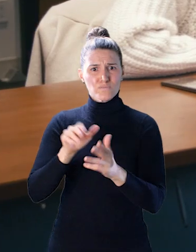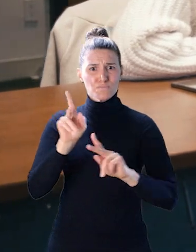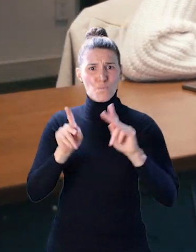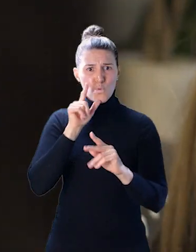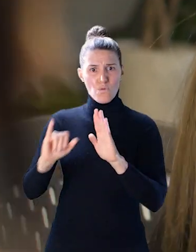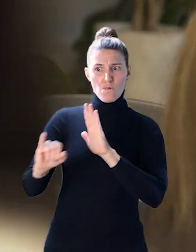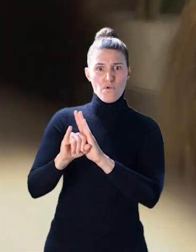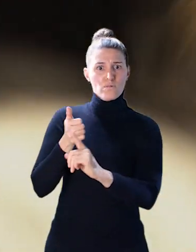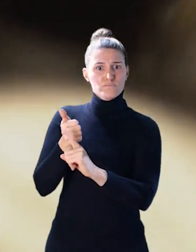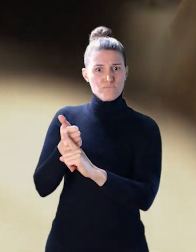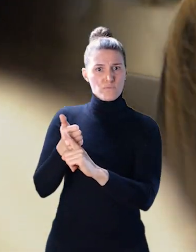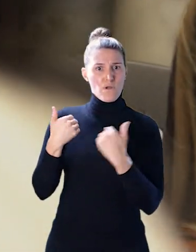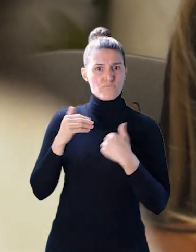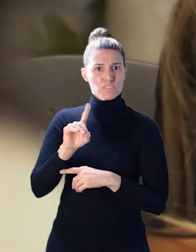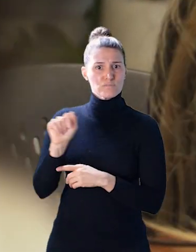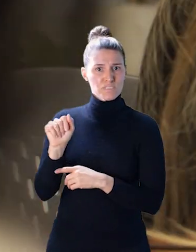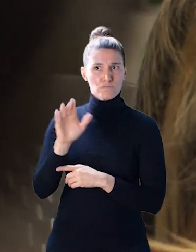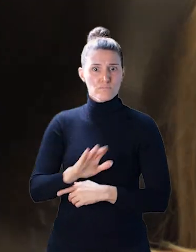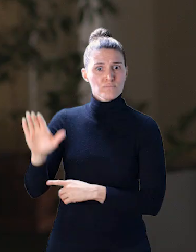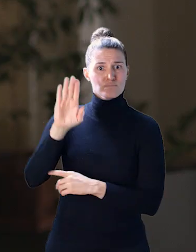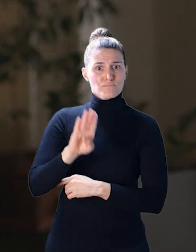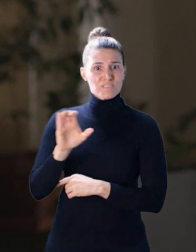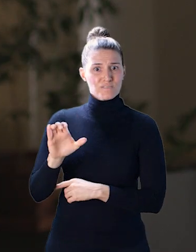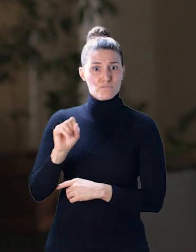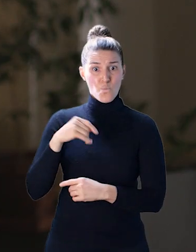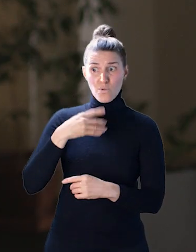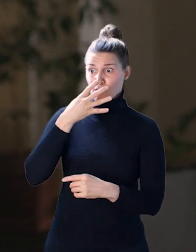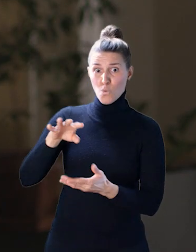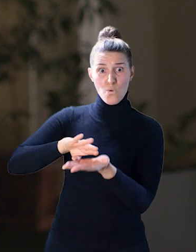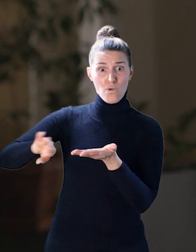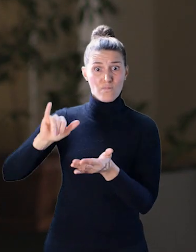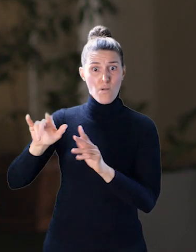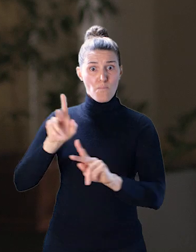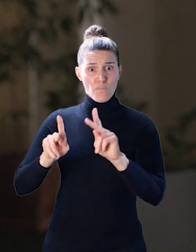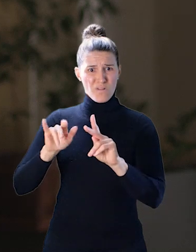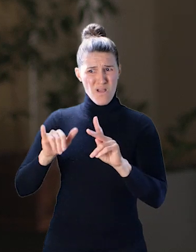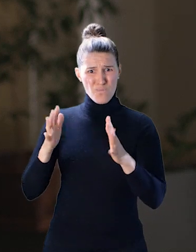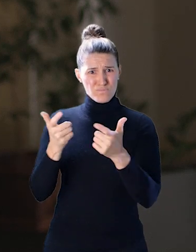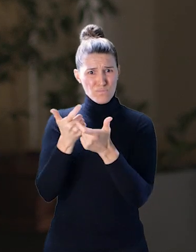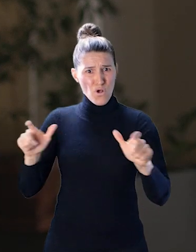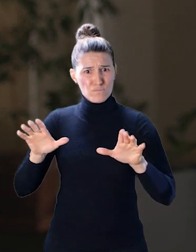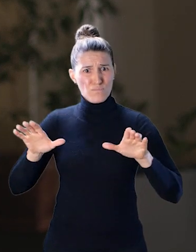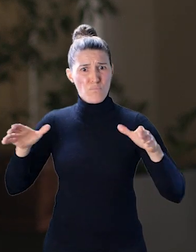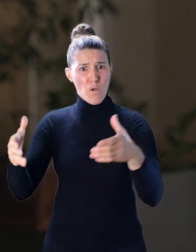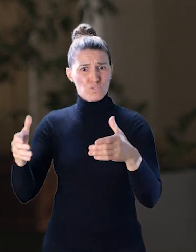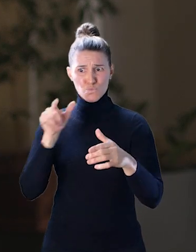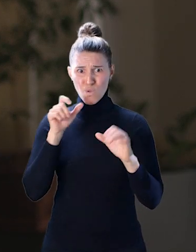themselves in BC alone with a disability. To ignore that population is ignoring a large swath of folks who can